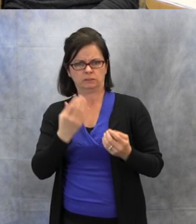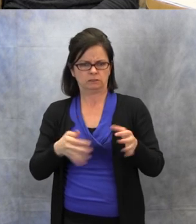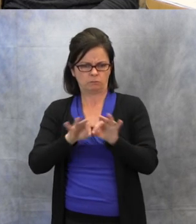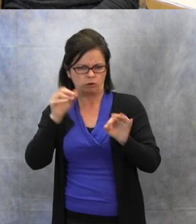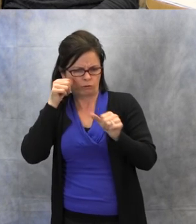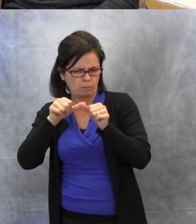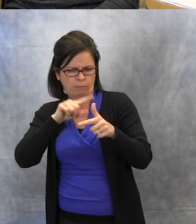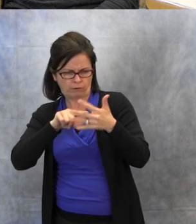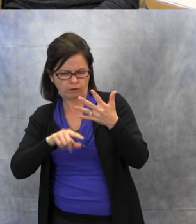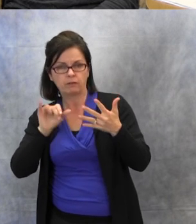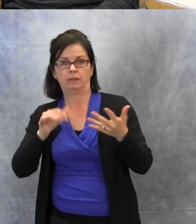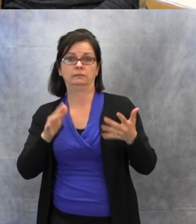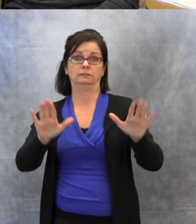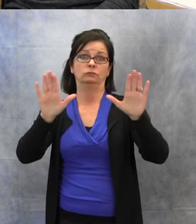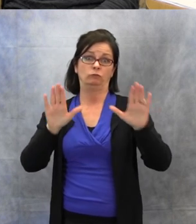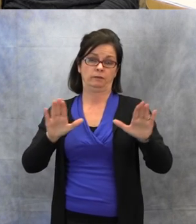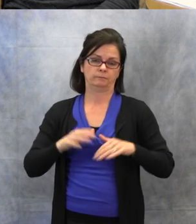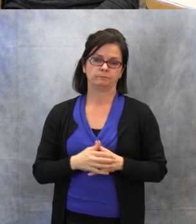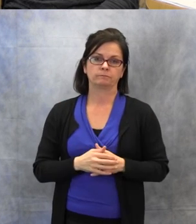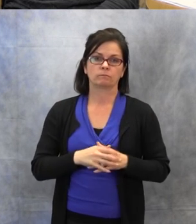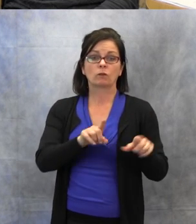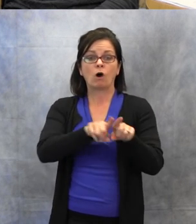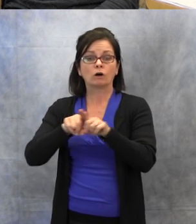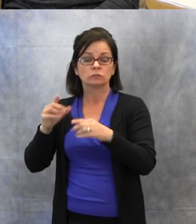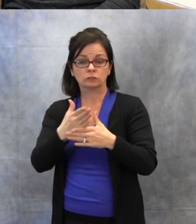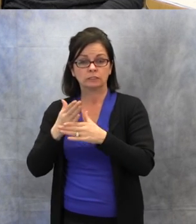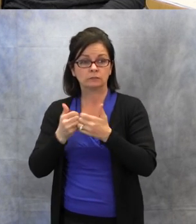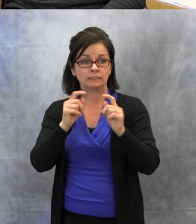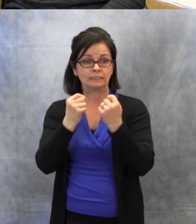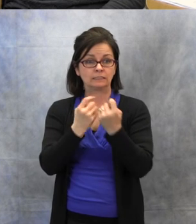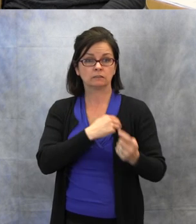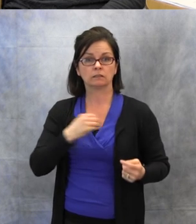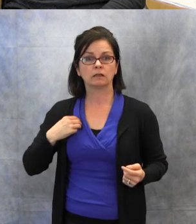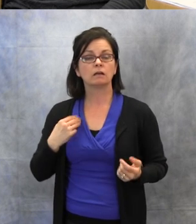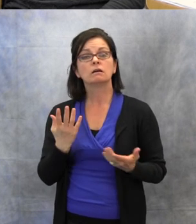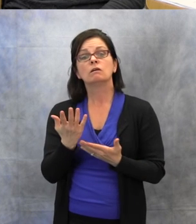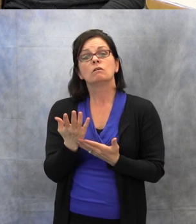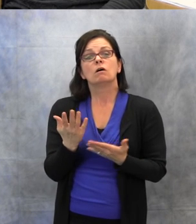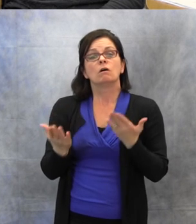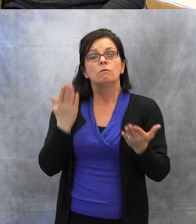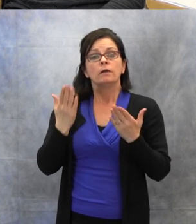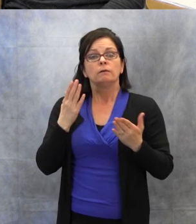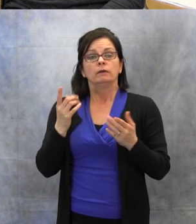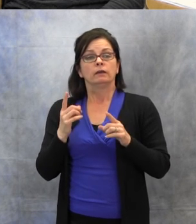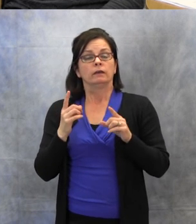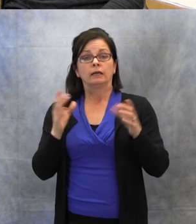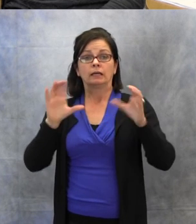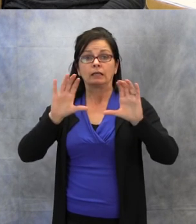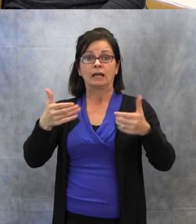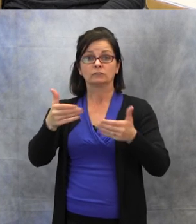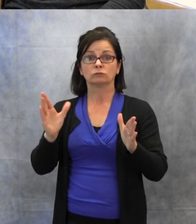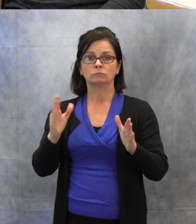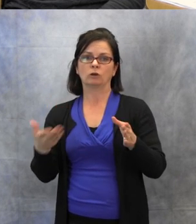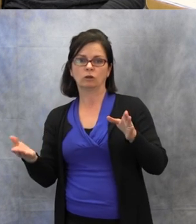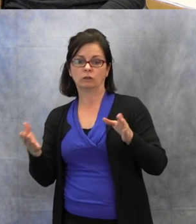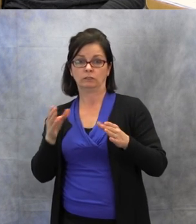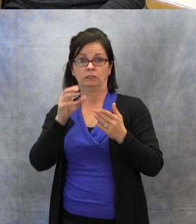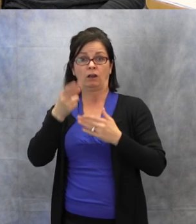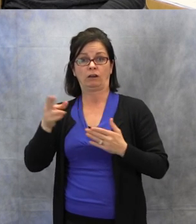Also, sometimes just simply closing the door to a classroom when that student is in your classroom,